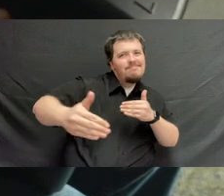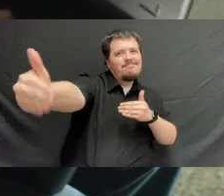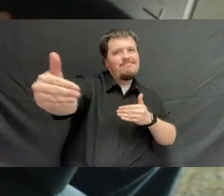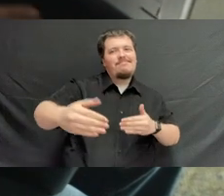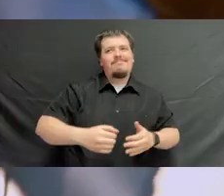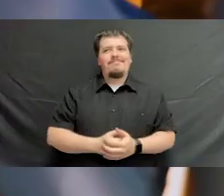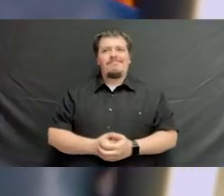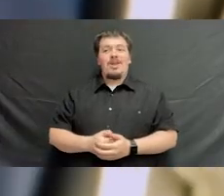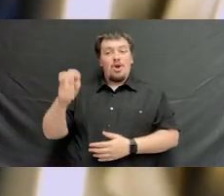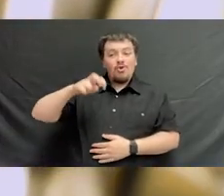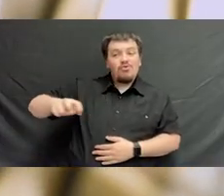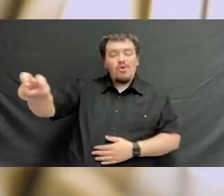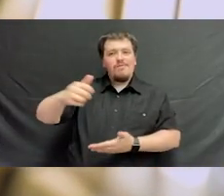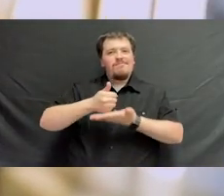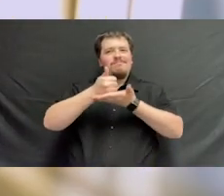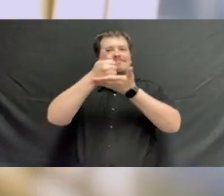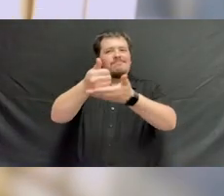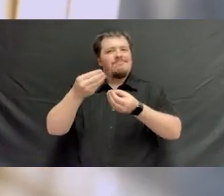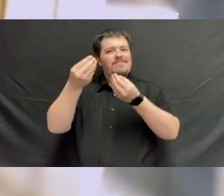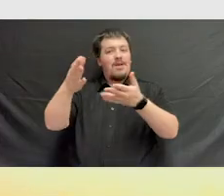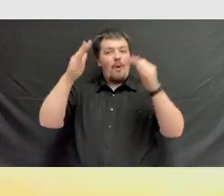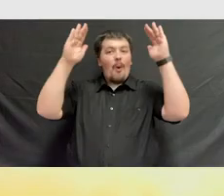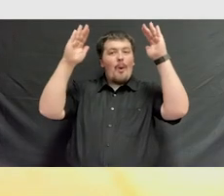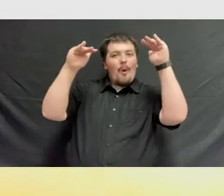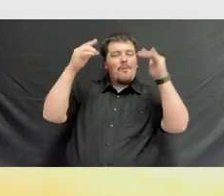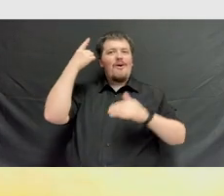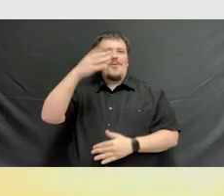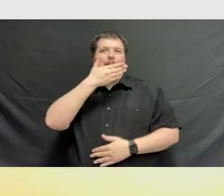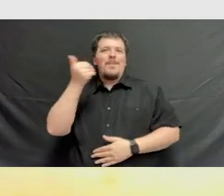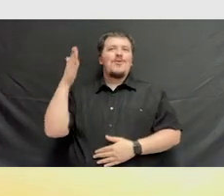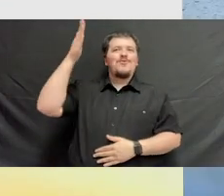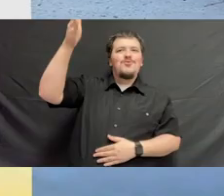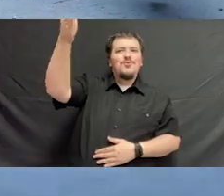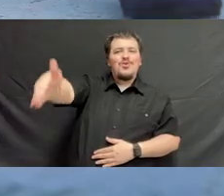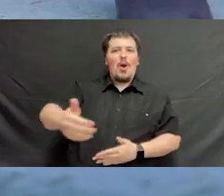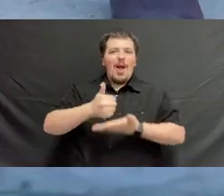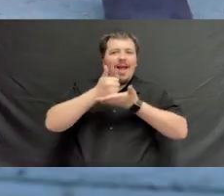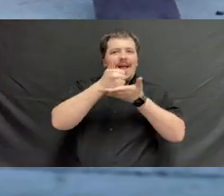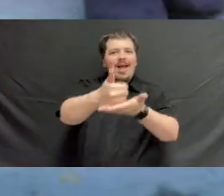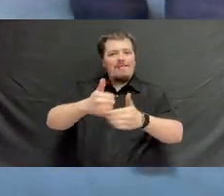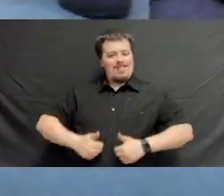A journey that provides hope, hope for a better tomorrow, hope to make the lives of others better.